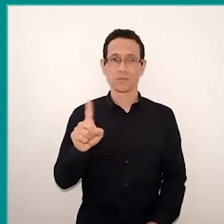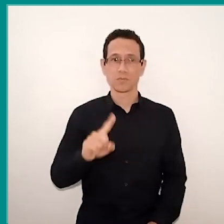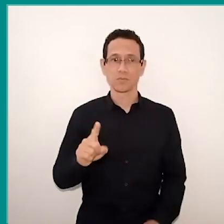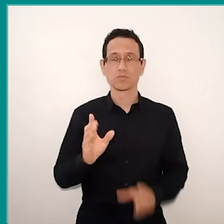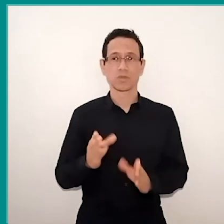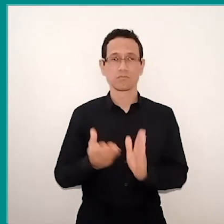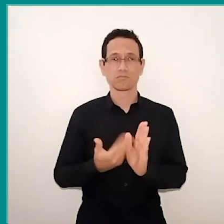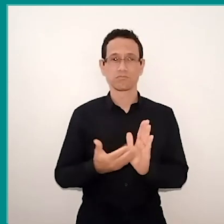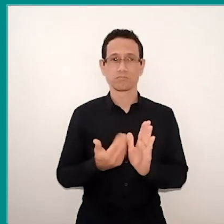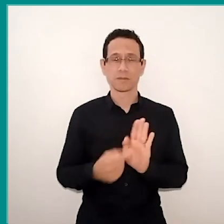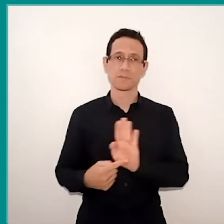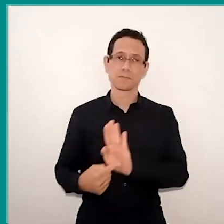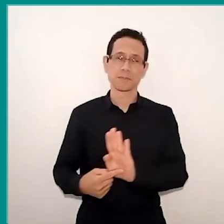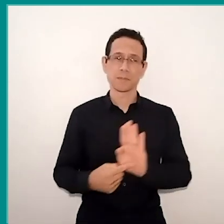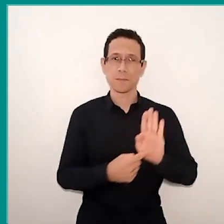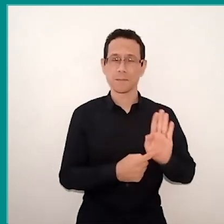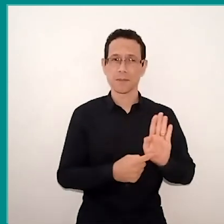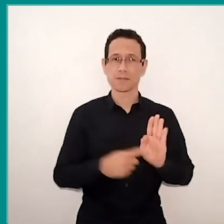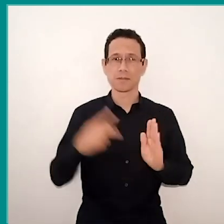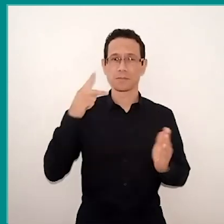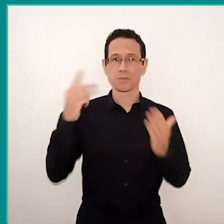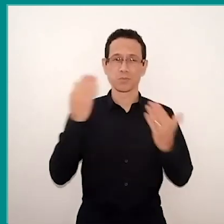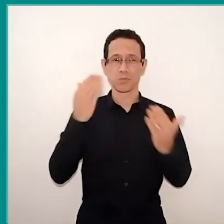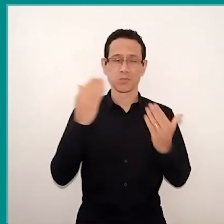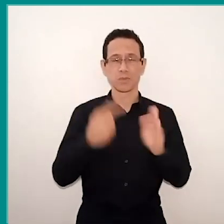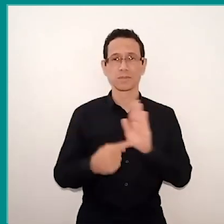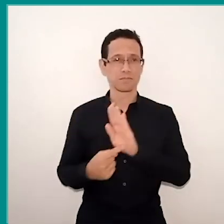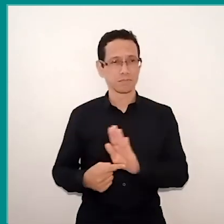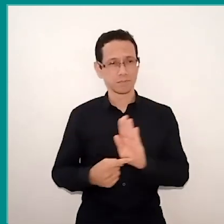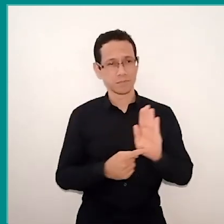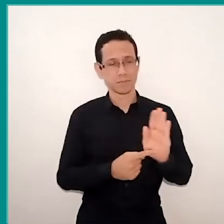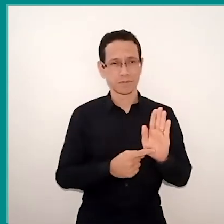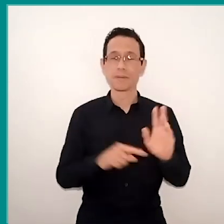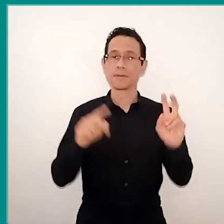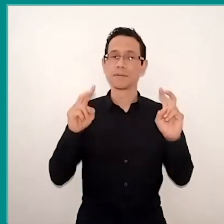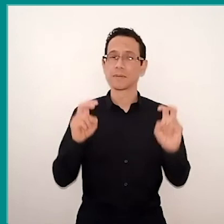from knowledge of psychology for health mental matters in the pandemic.